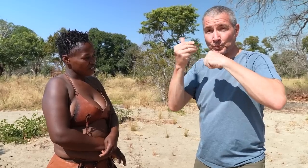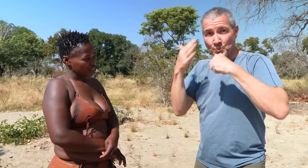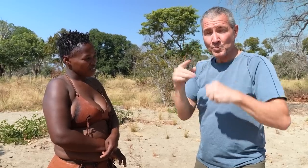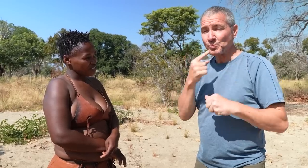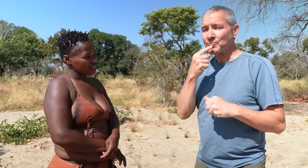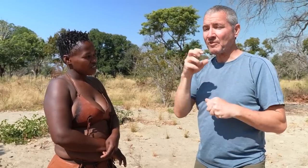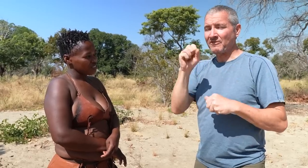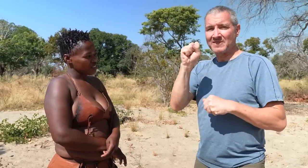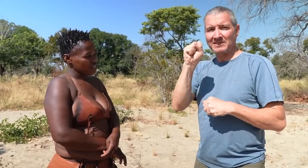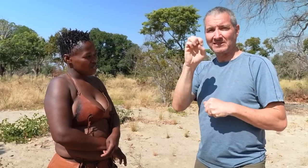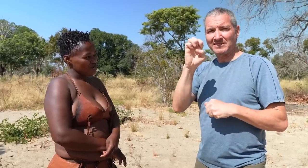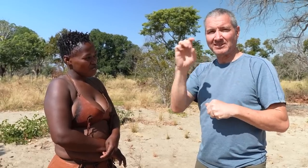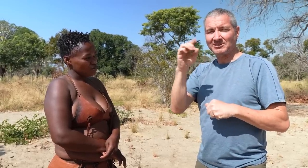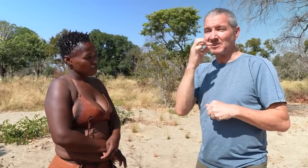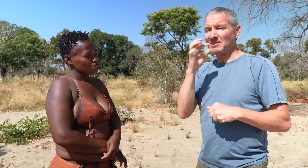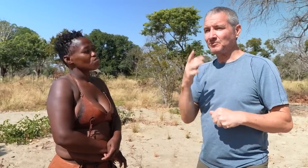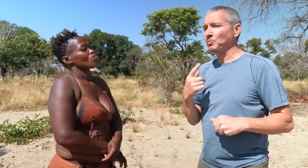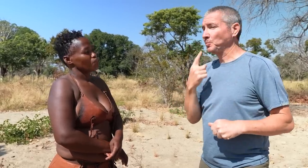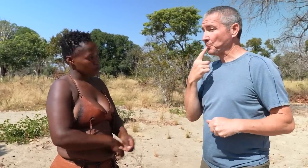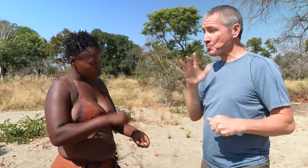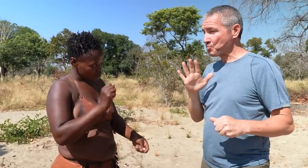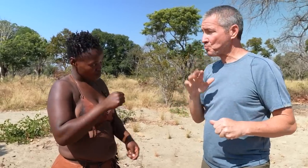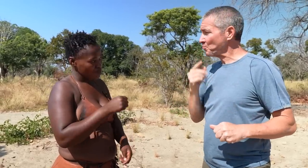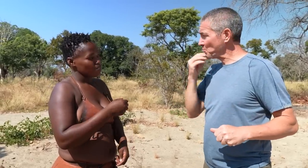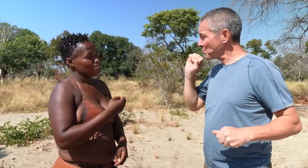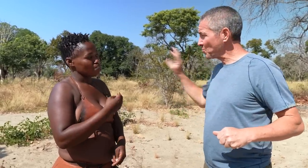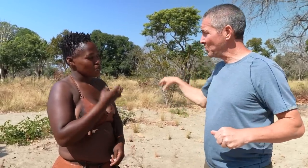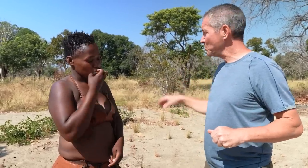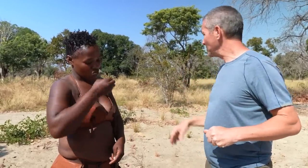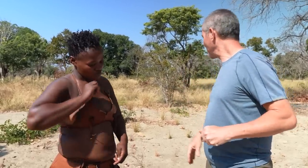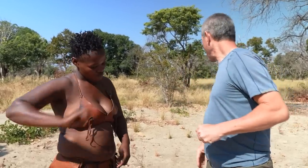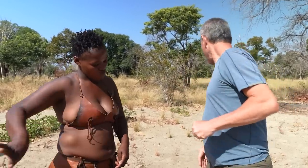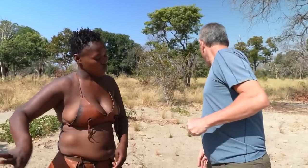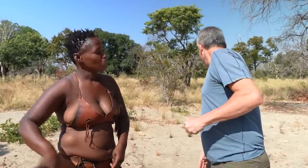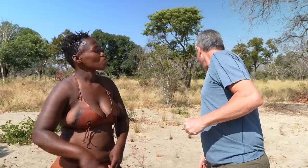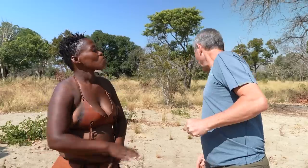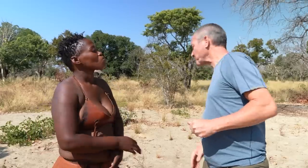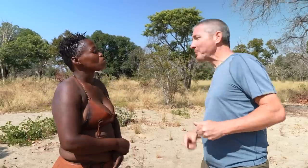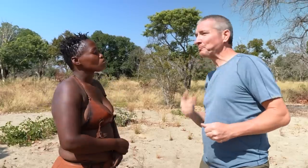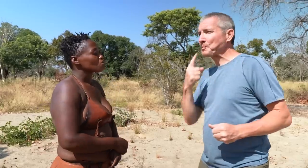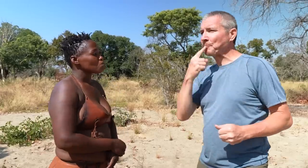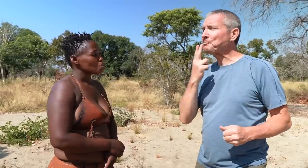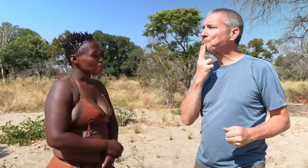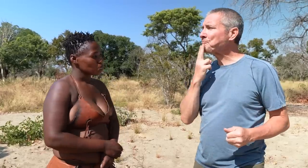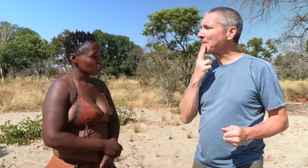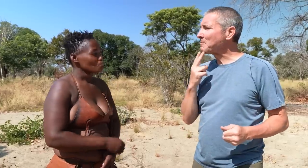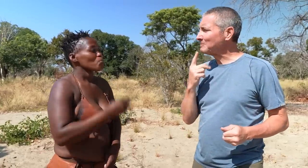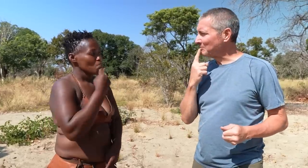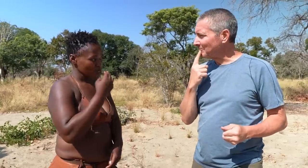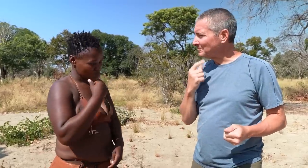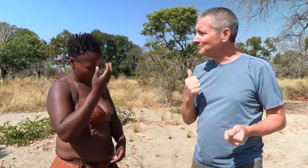You eat the seed then spit out the shell. Very sweet!